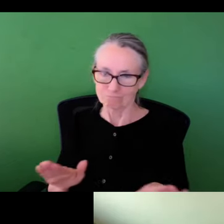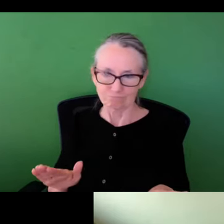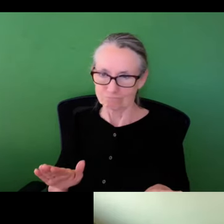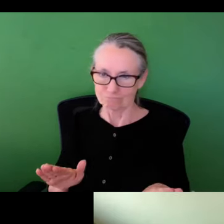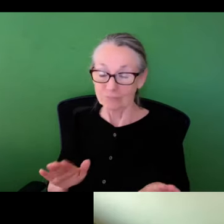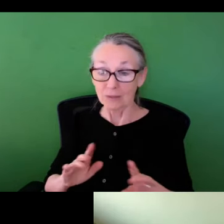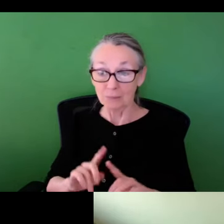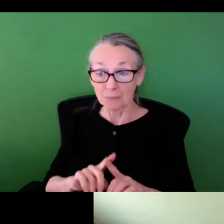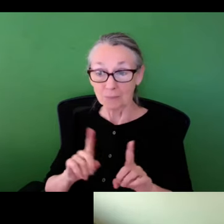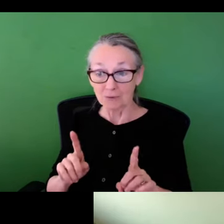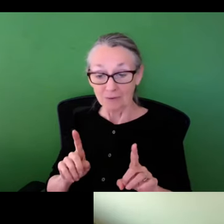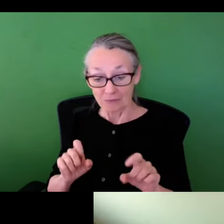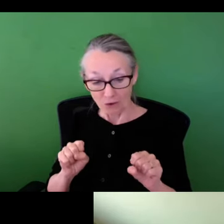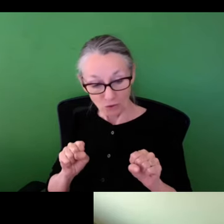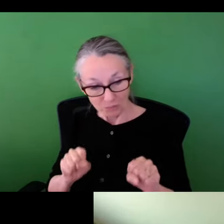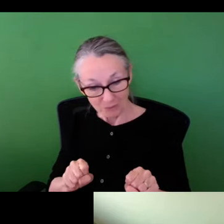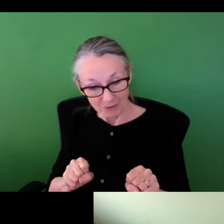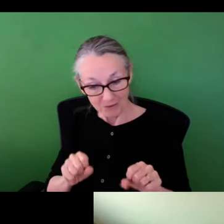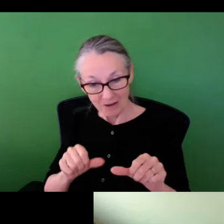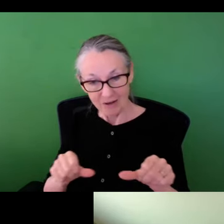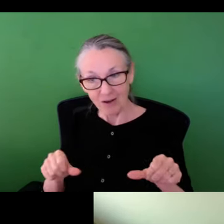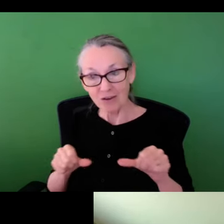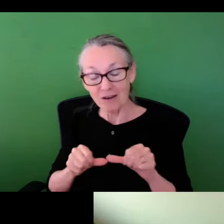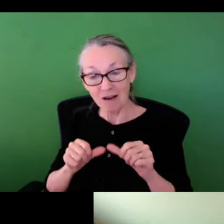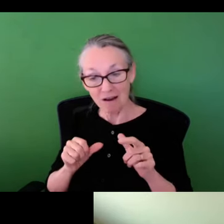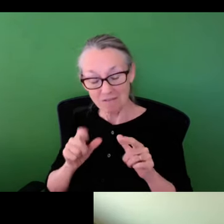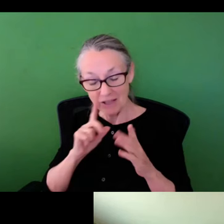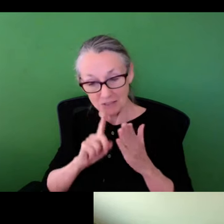not equally distributed or weighted in any type of way. But I think that